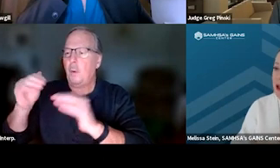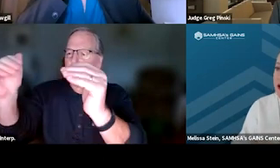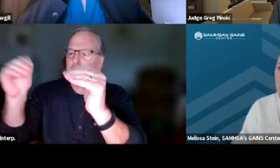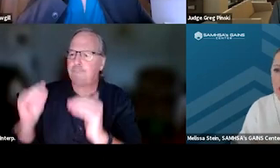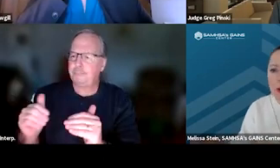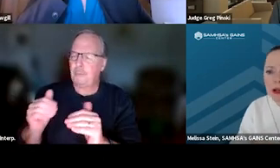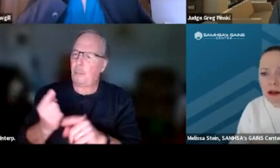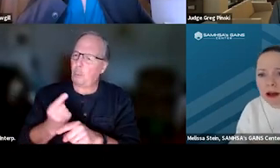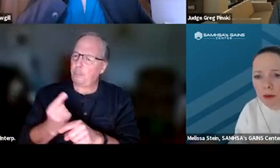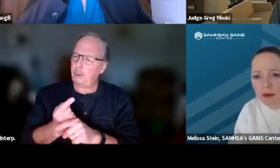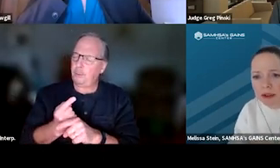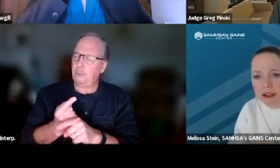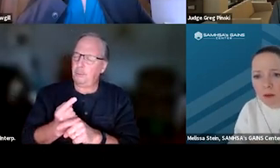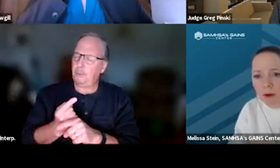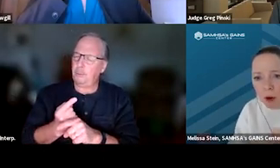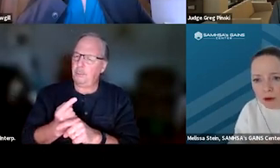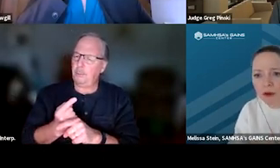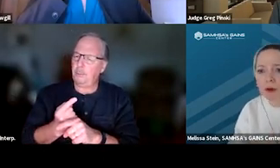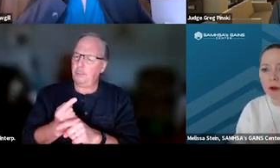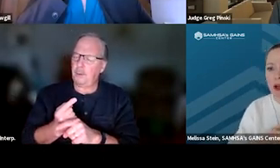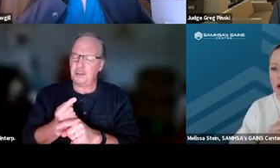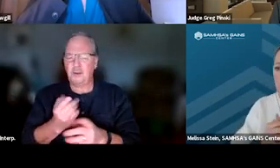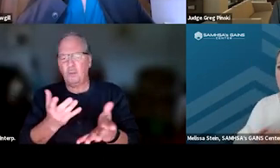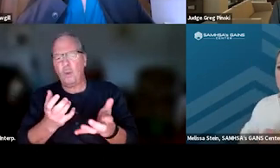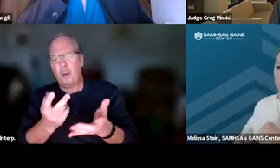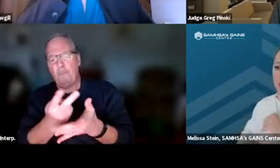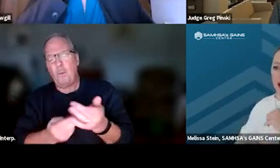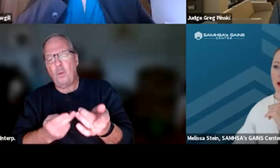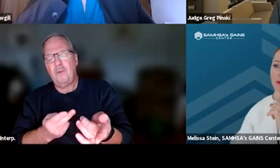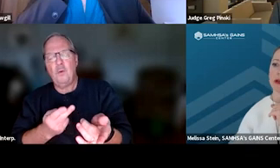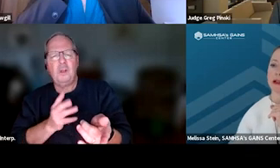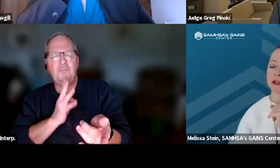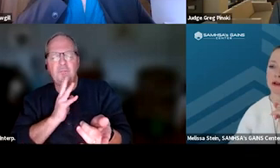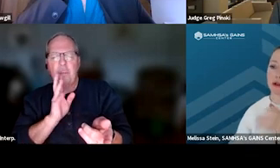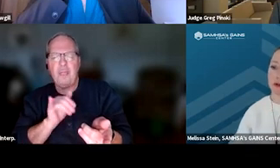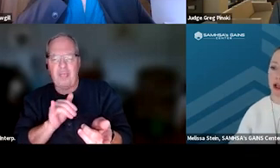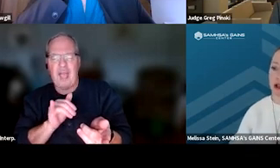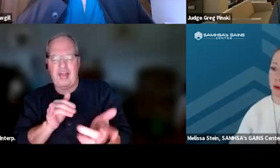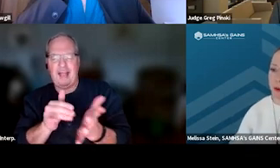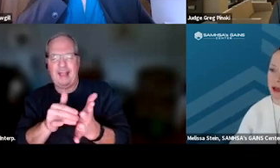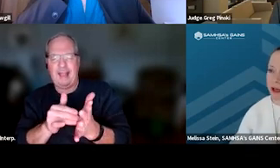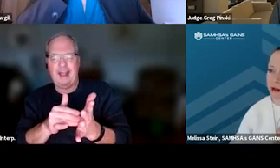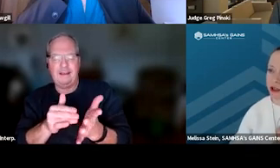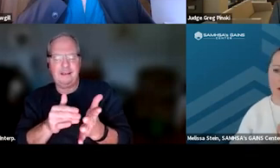And so I just wanna kind of revisit that with both of you and get your thoughts on that. Judge, you responded in the chat,